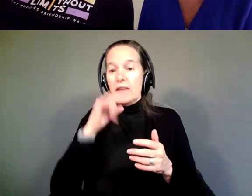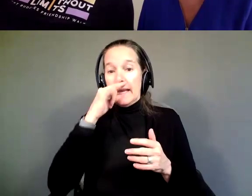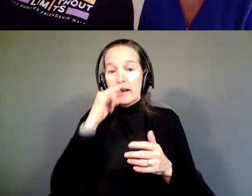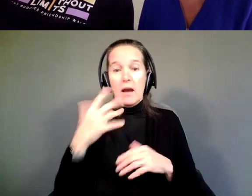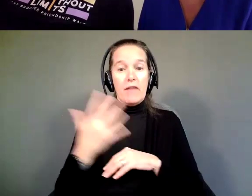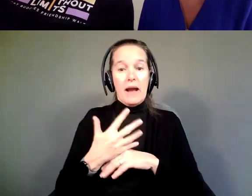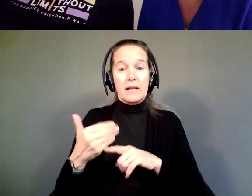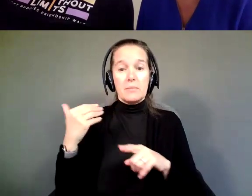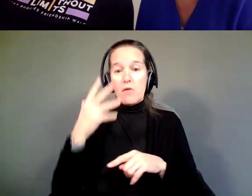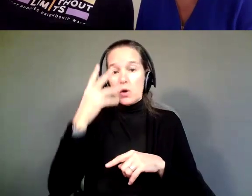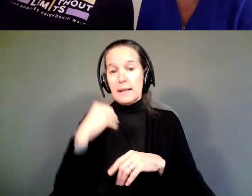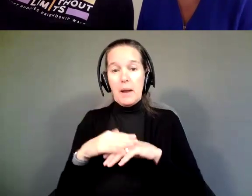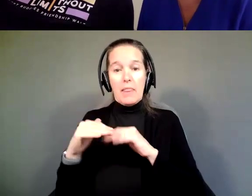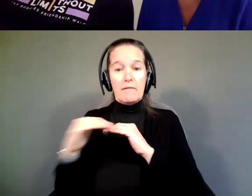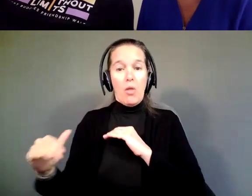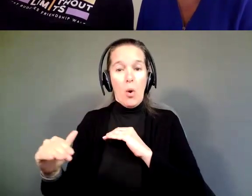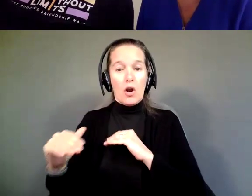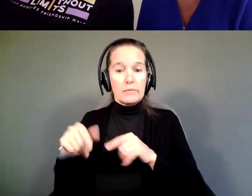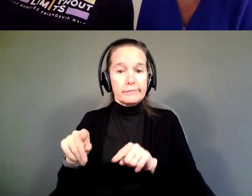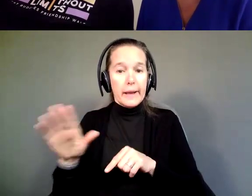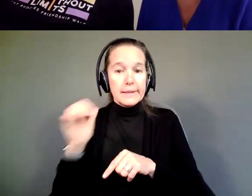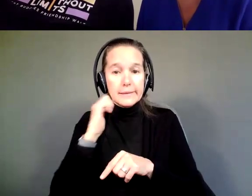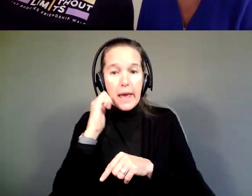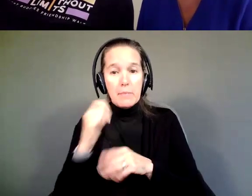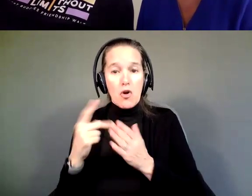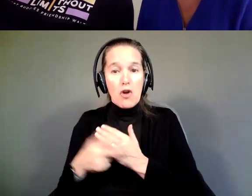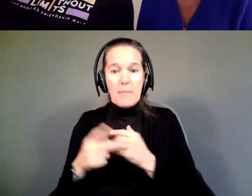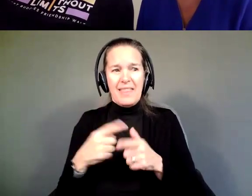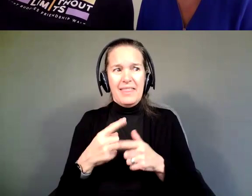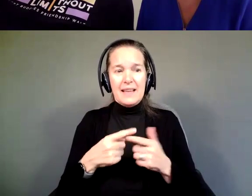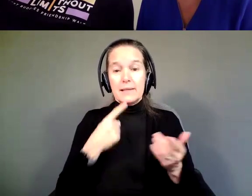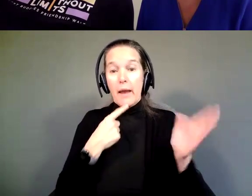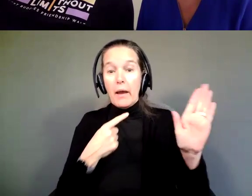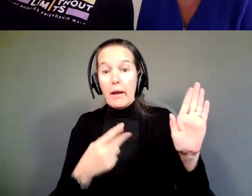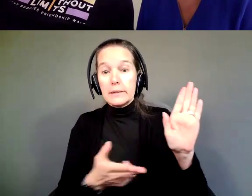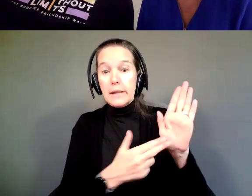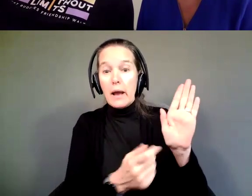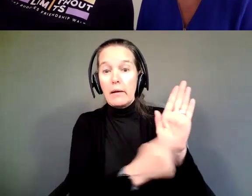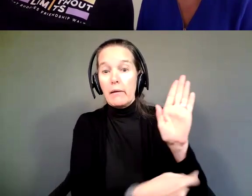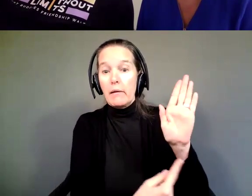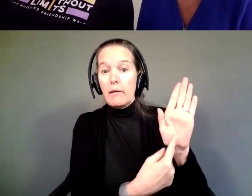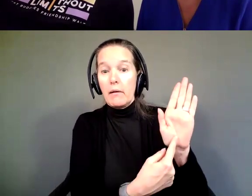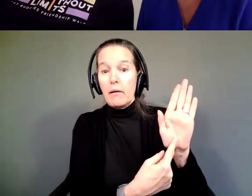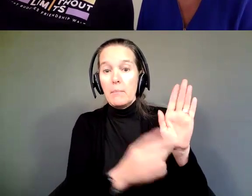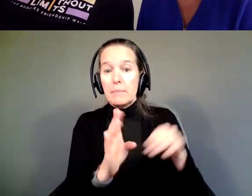program and then say, "Okay, here's your business contract." That's, you know, can't.